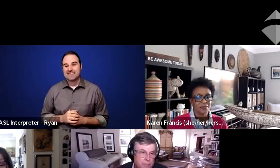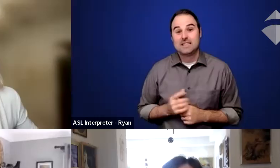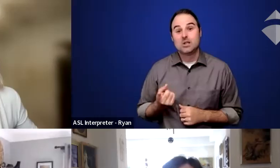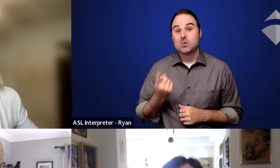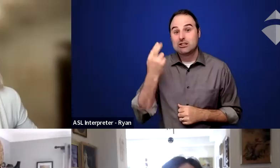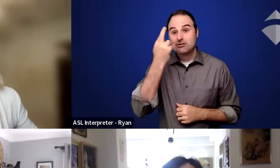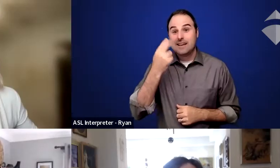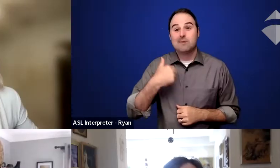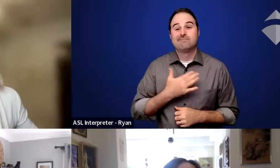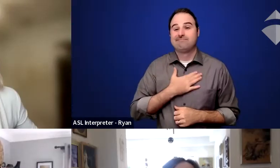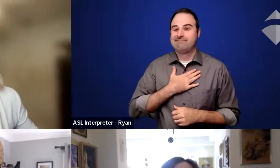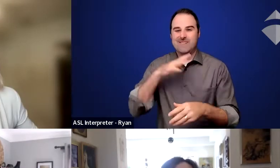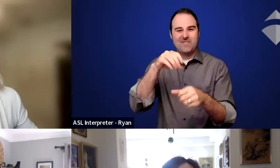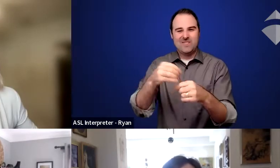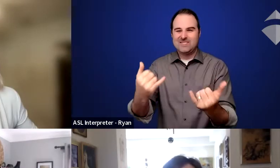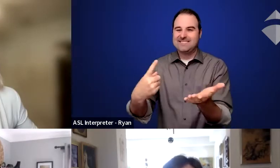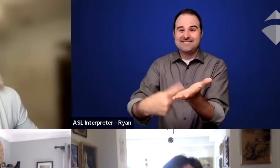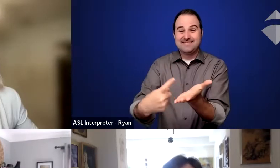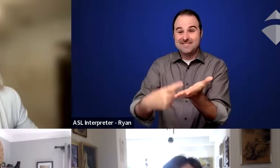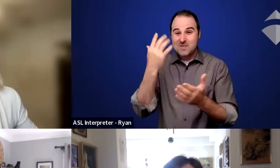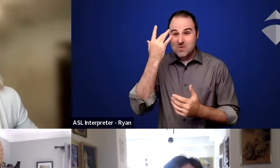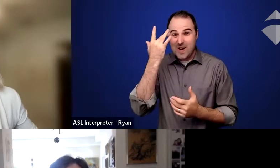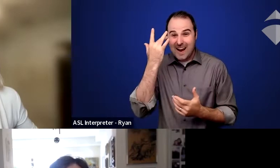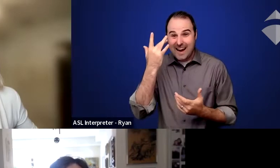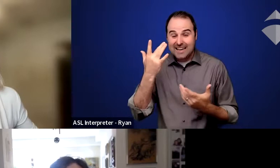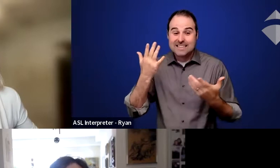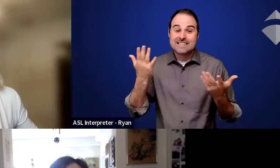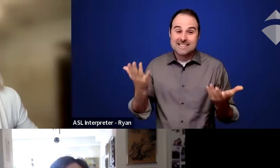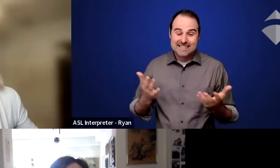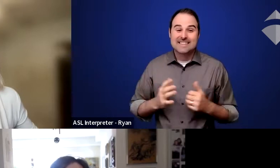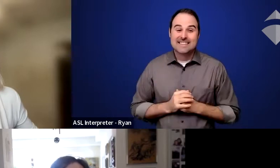in this discussion today is because for me,